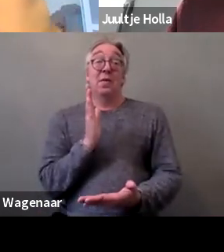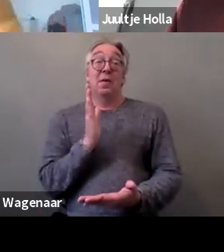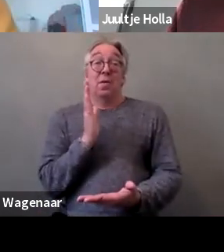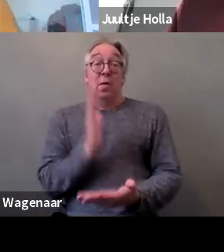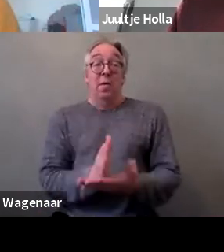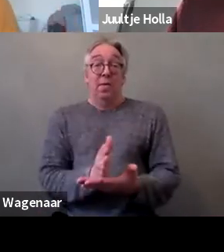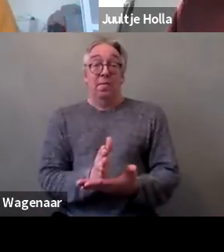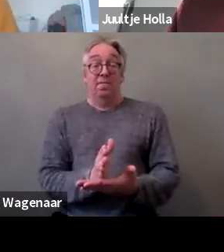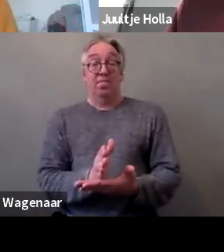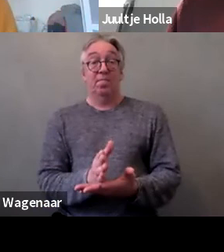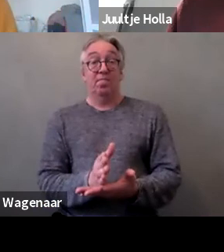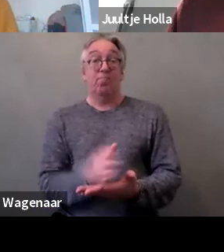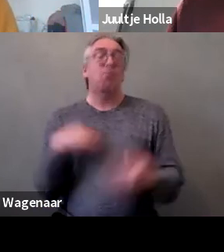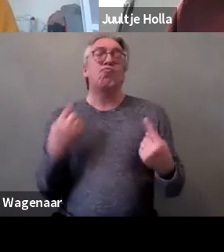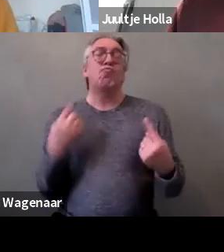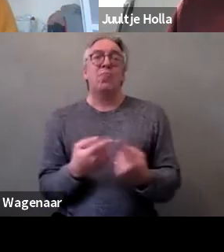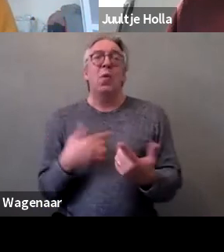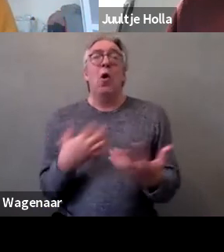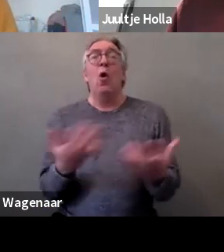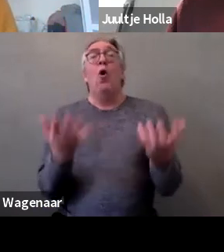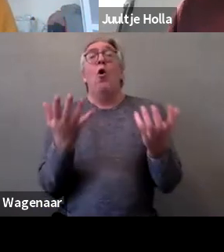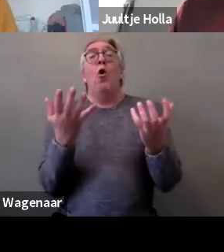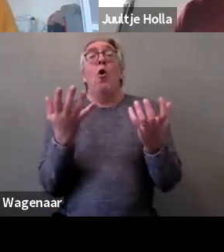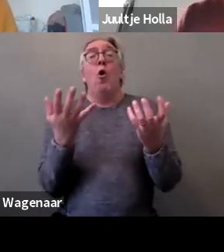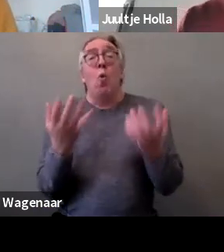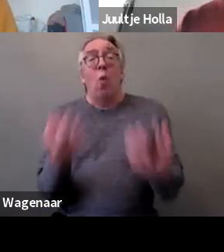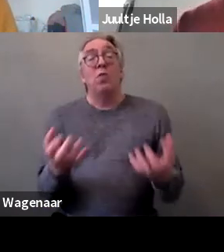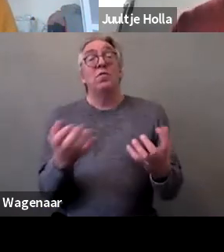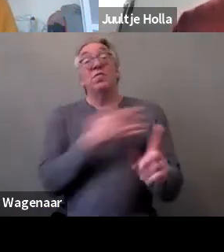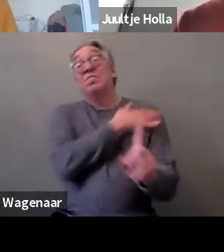we want to make sure that the advocacy and the monitoring we do